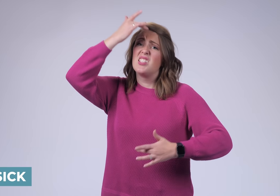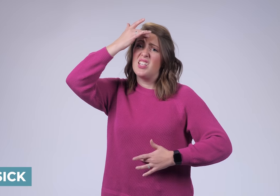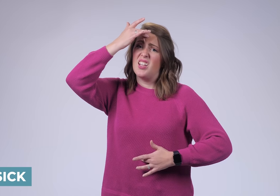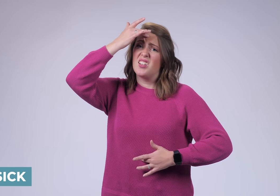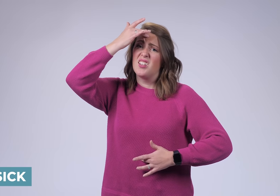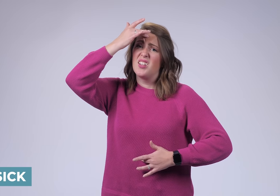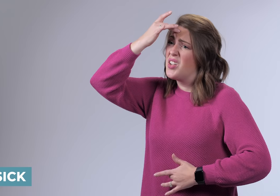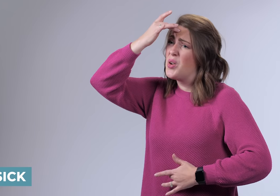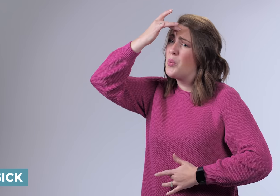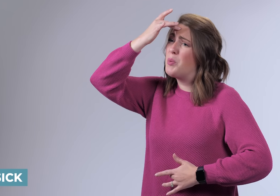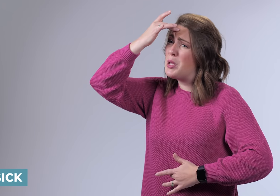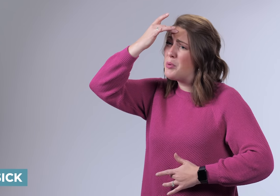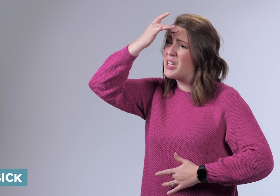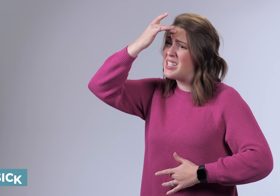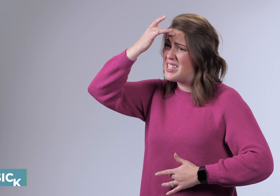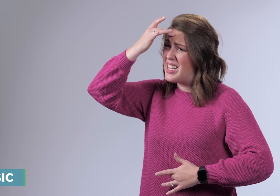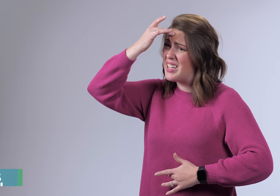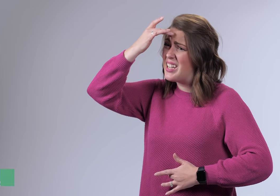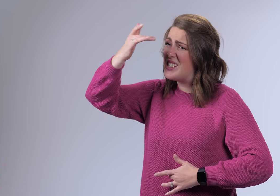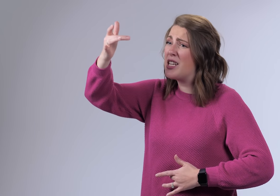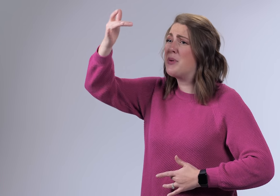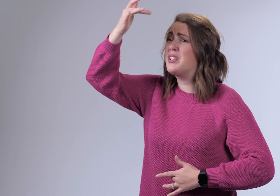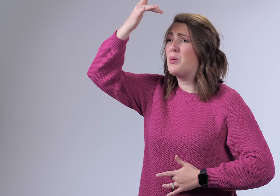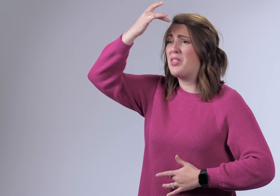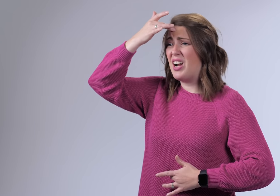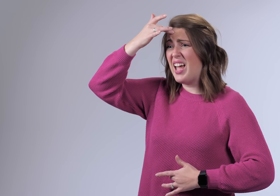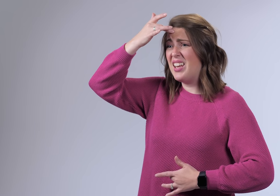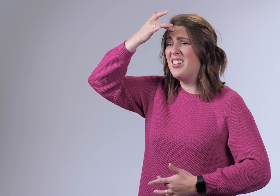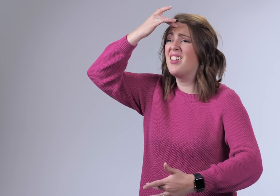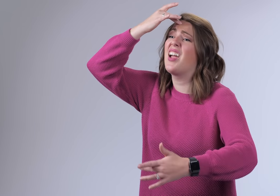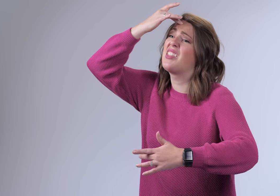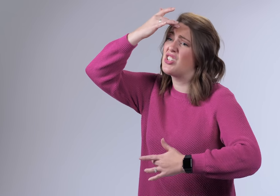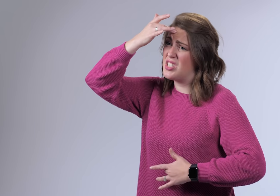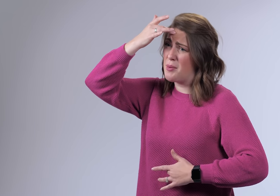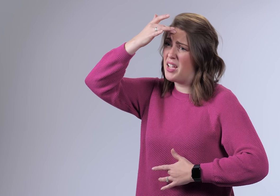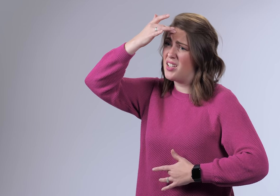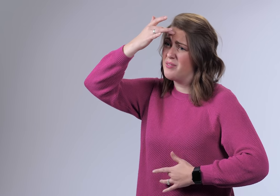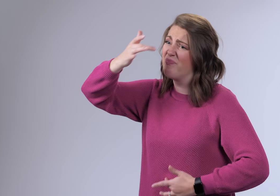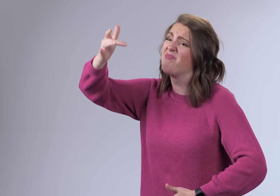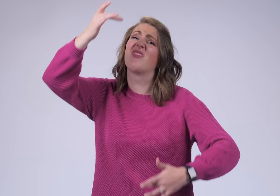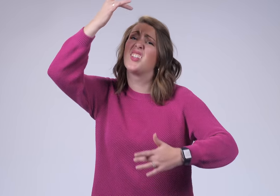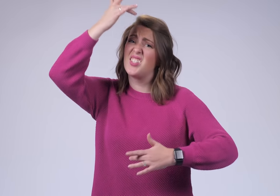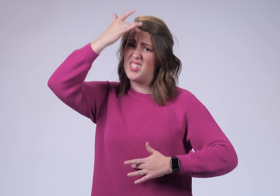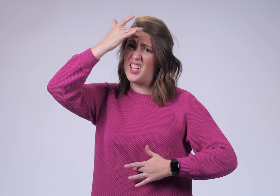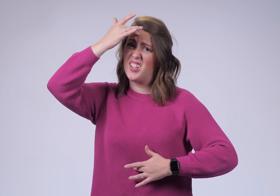SICK When people get sick, it's typically with their head and their stomach. SICK